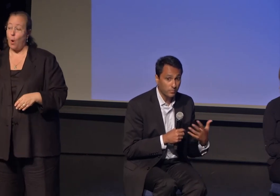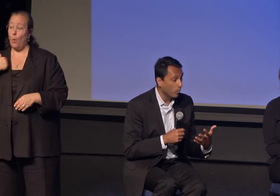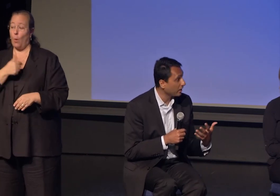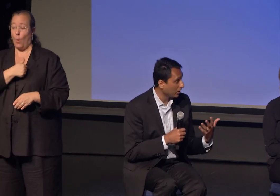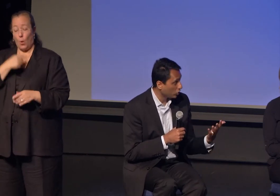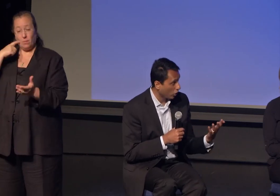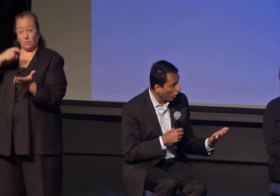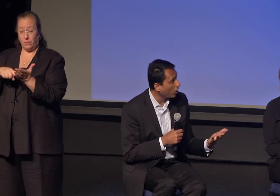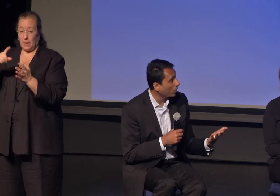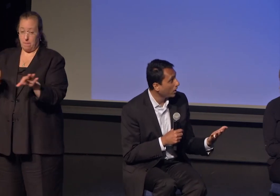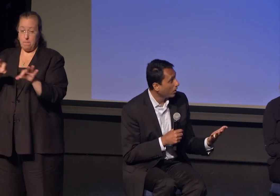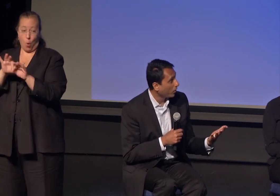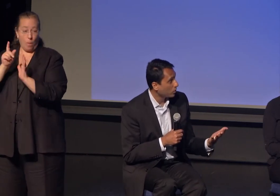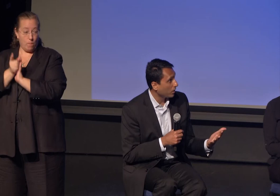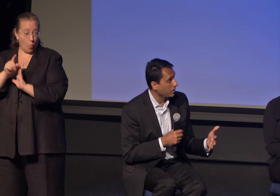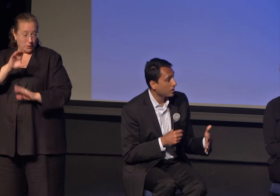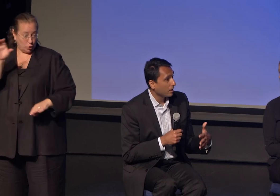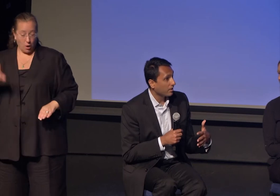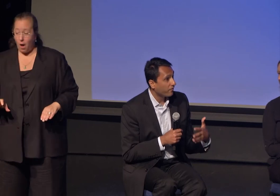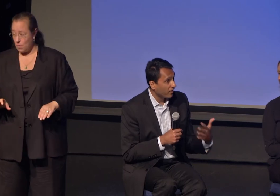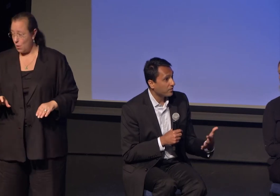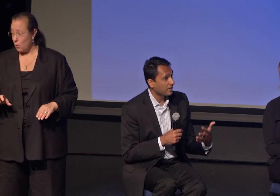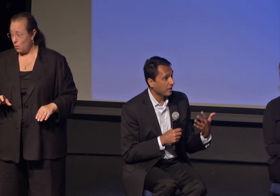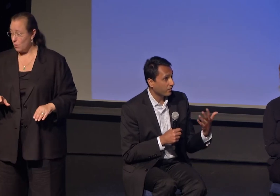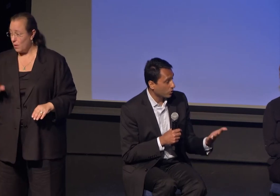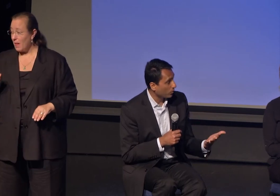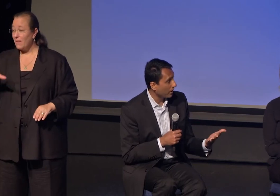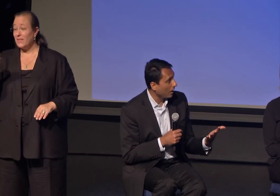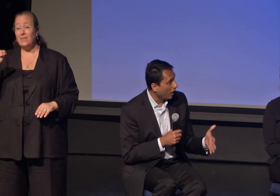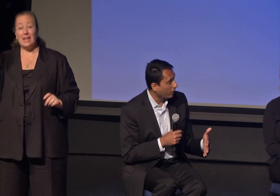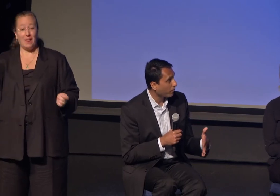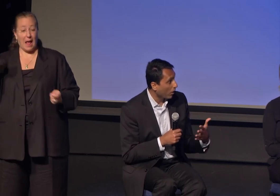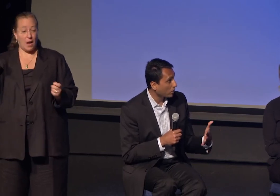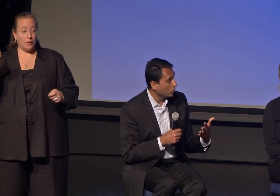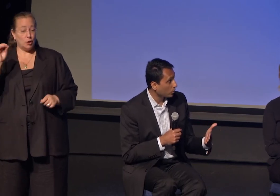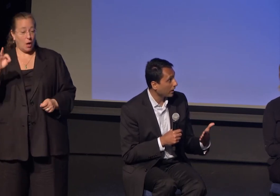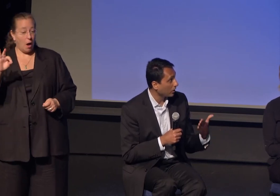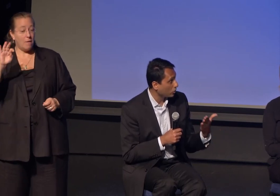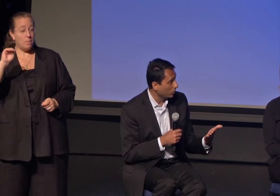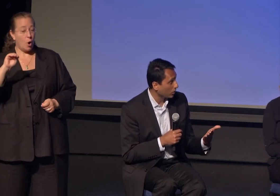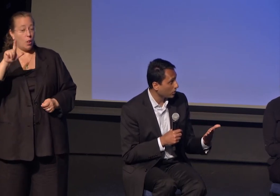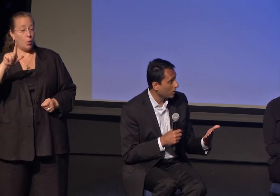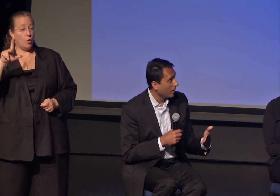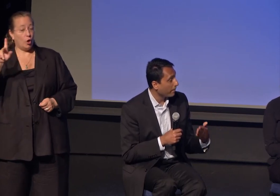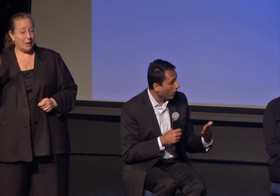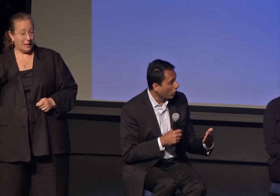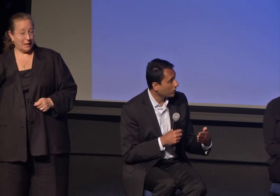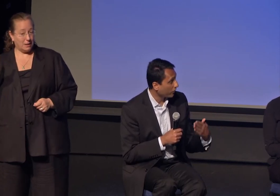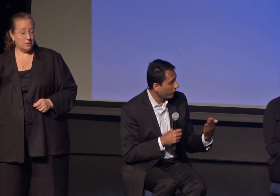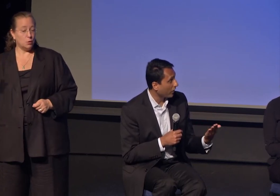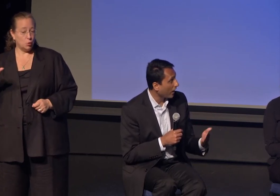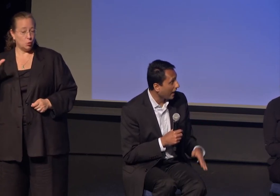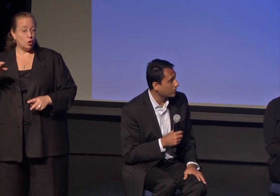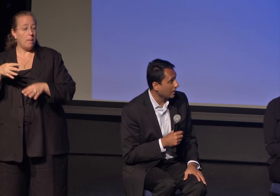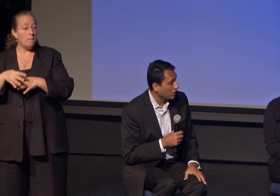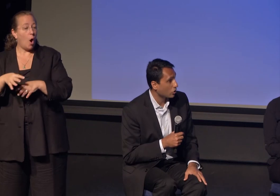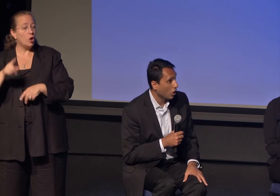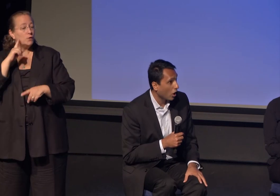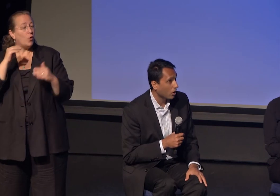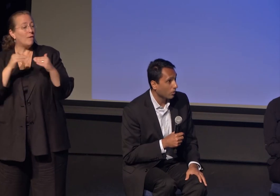in Chicago which was the 50th anniversary of Martin Luther King Jr's March for Fair Housing in Chicago.